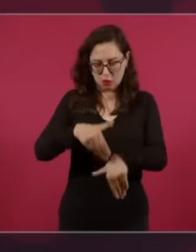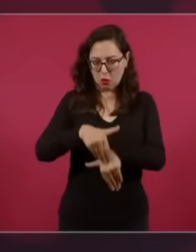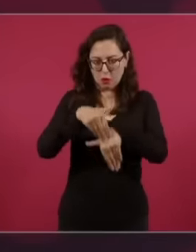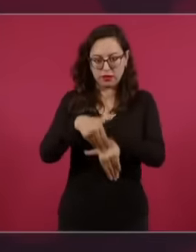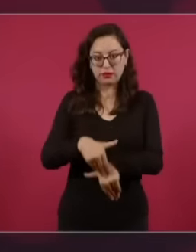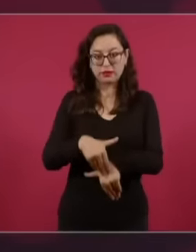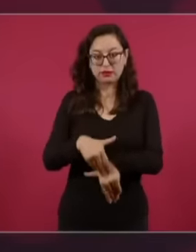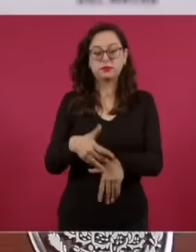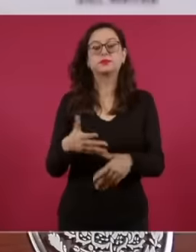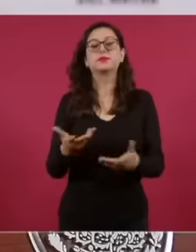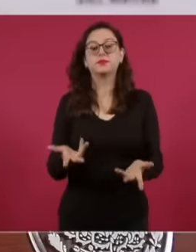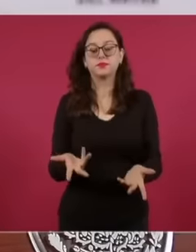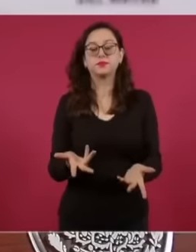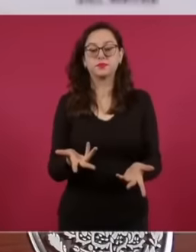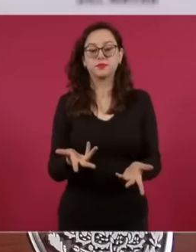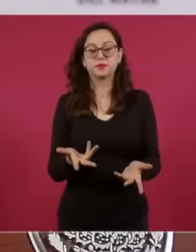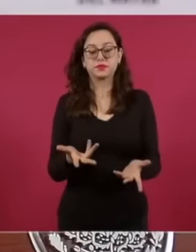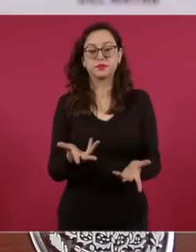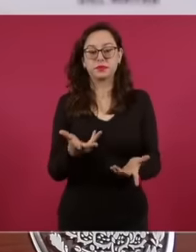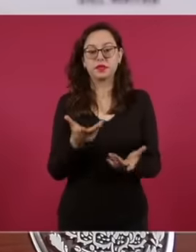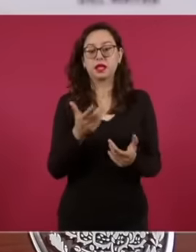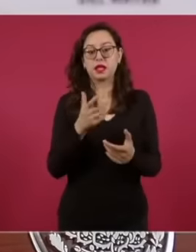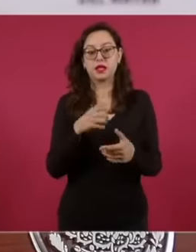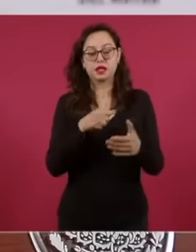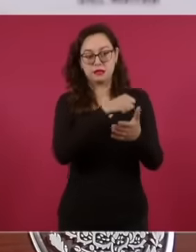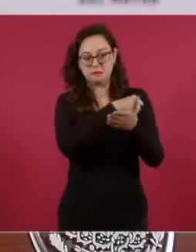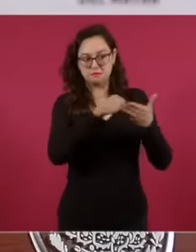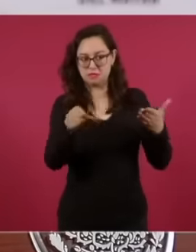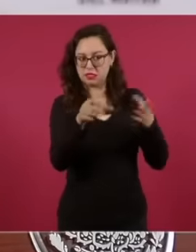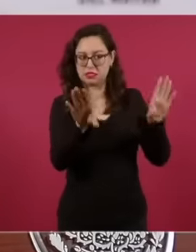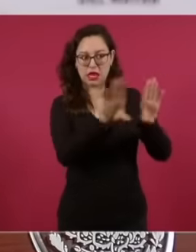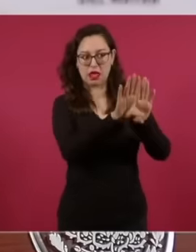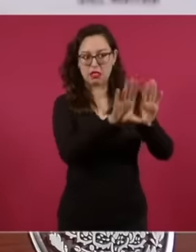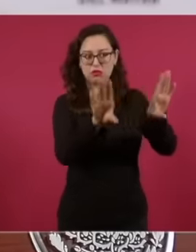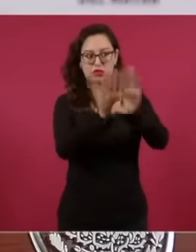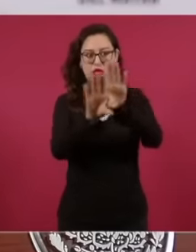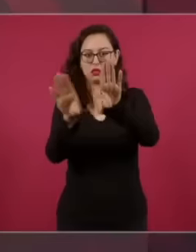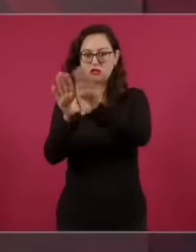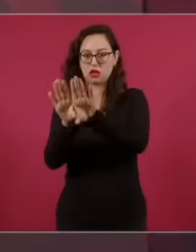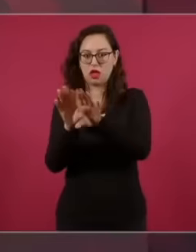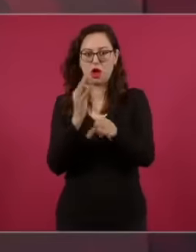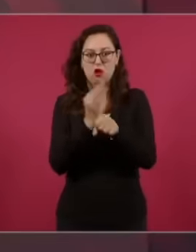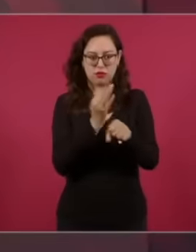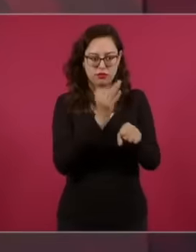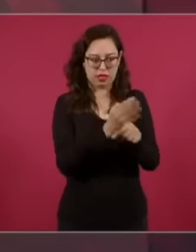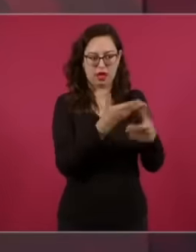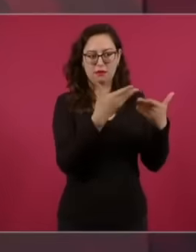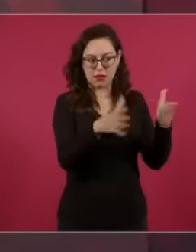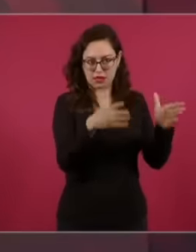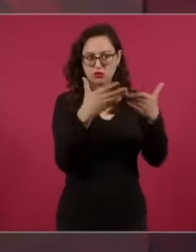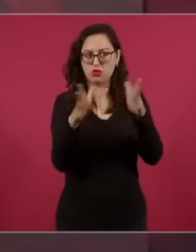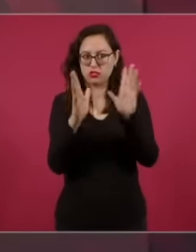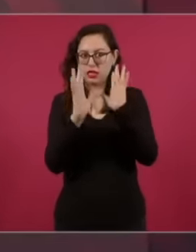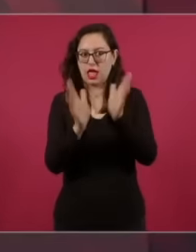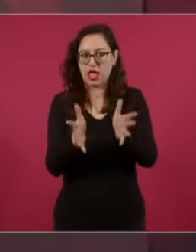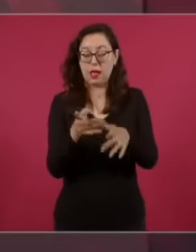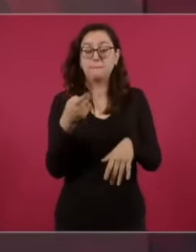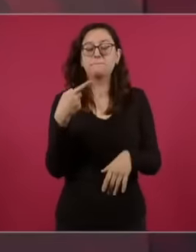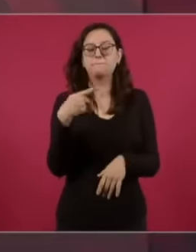the closures were removed. But it would be good if he explained to us that